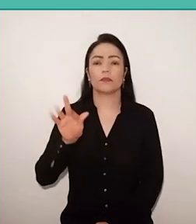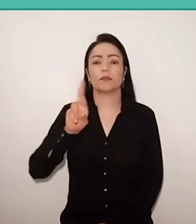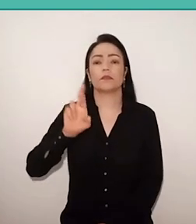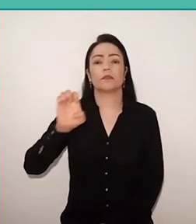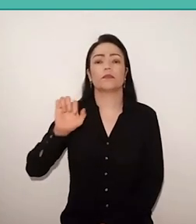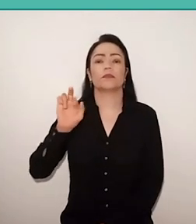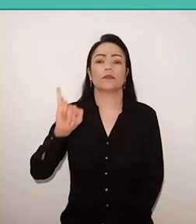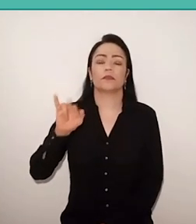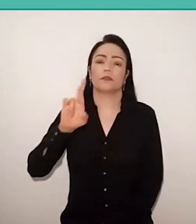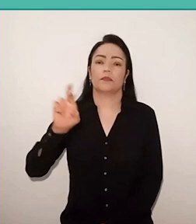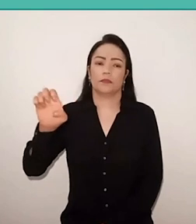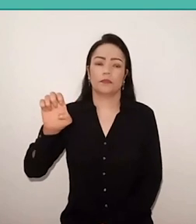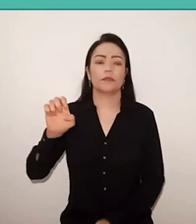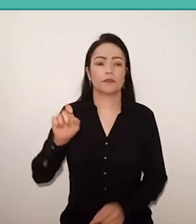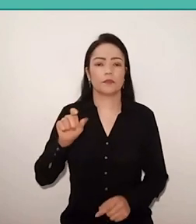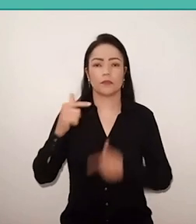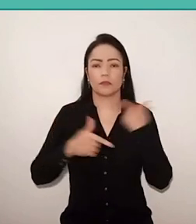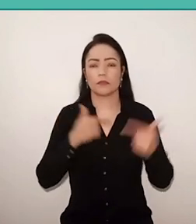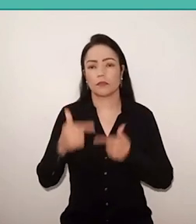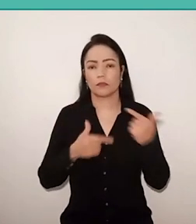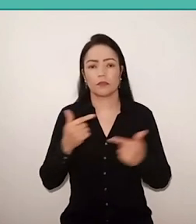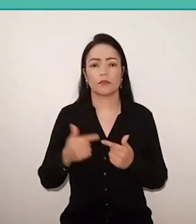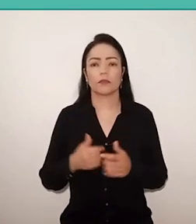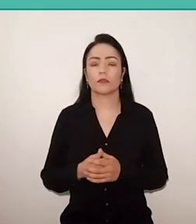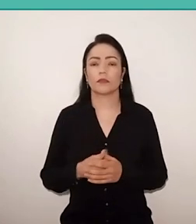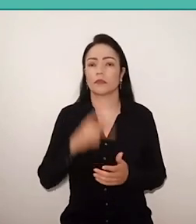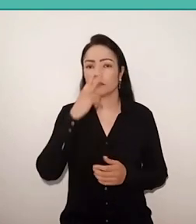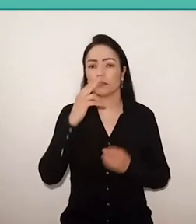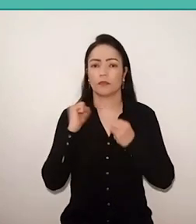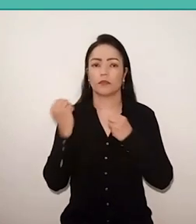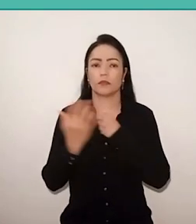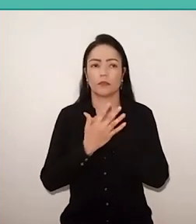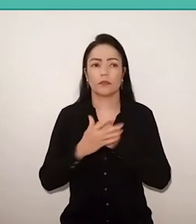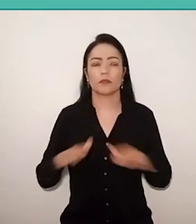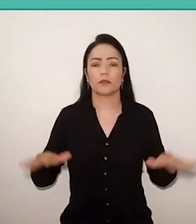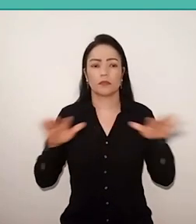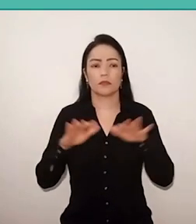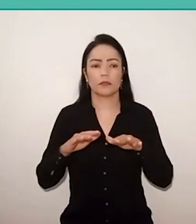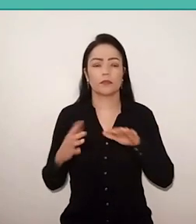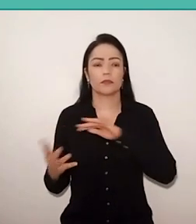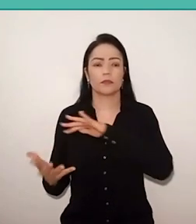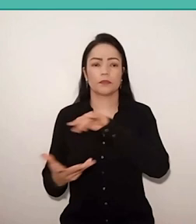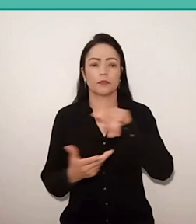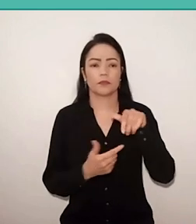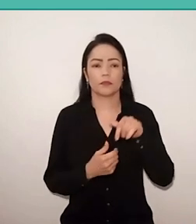Unfortunately, it seems to me that the pandemic, in many places in the world, makes us sleep a little,